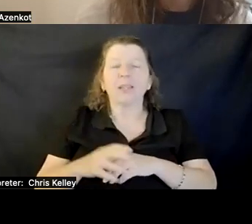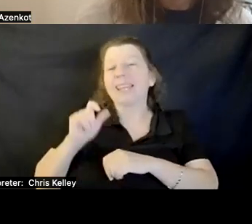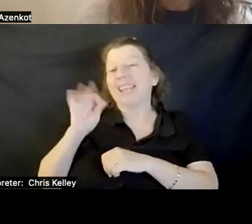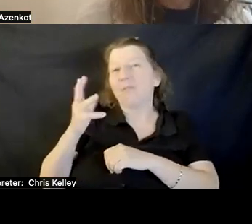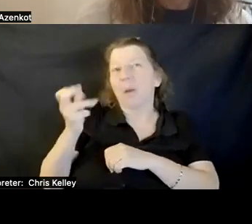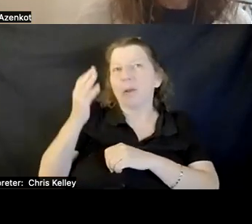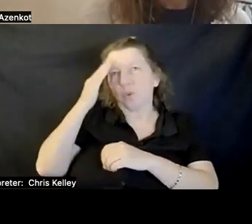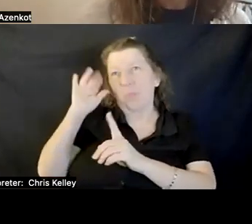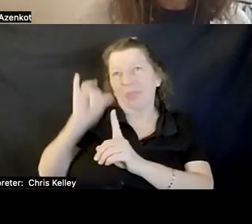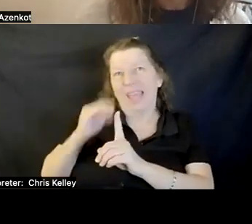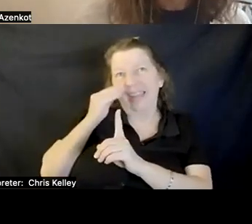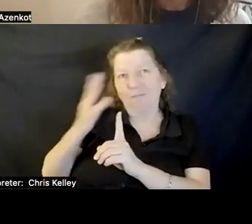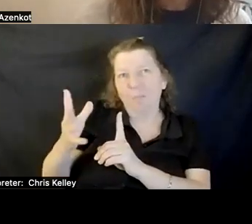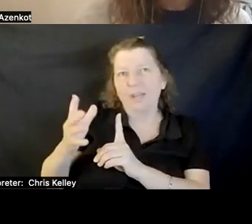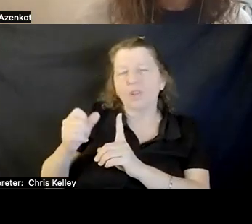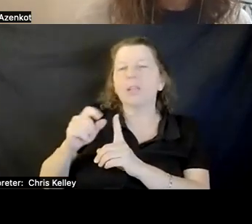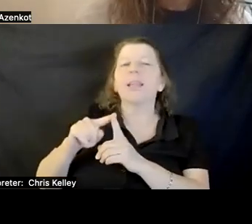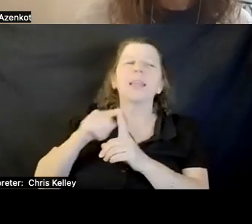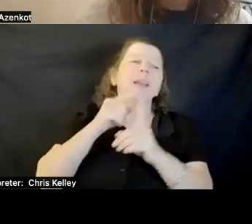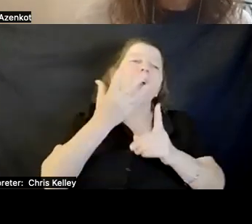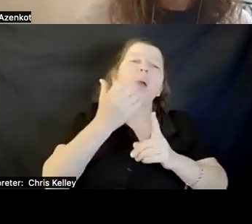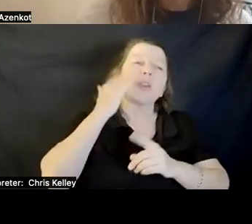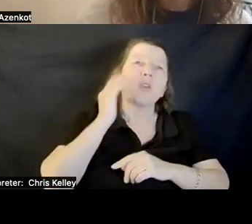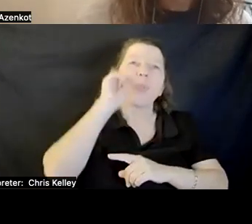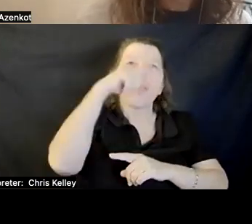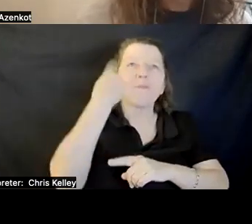YOU COULD IGNORE FACIAL EXPRESSIONS. BUT IF YOU HAVE A COMMUNICATION PURPOSE,